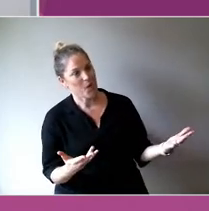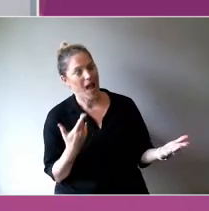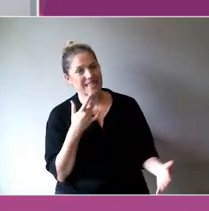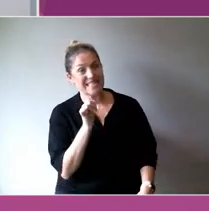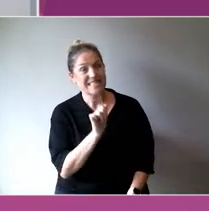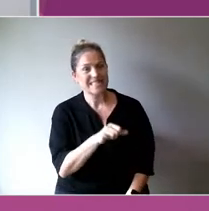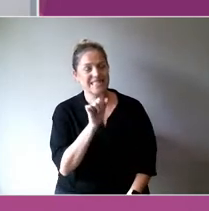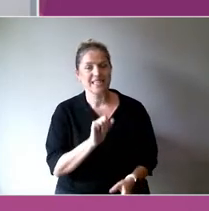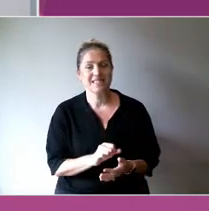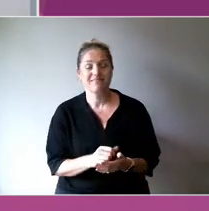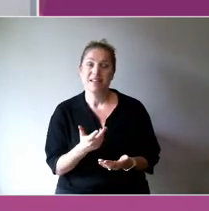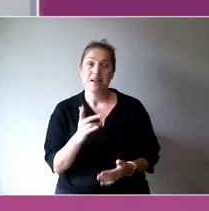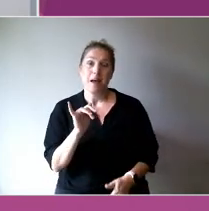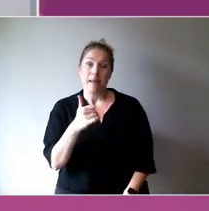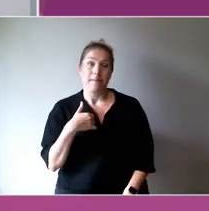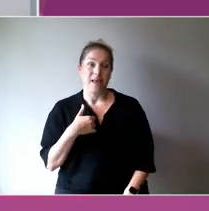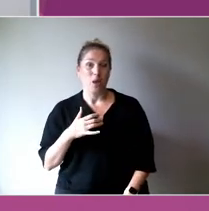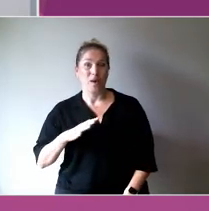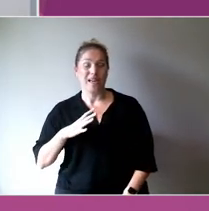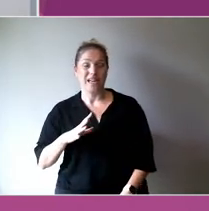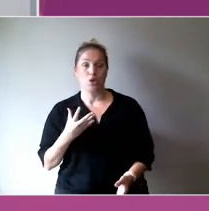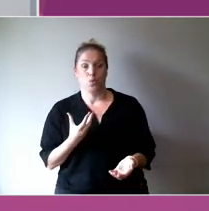to spend early to save later.